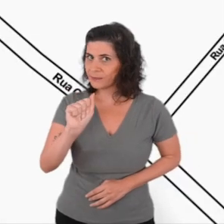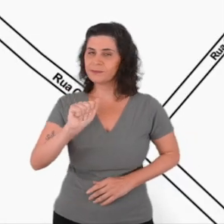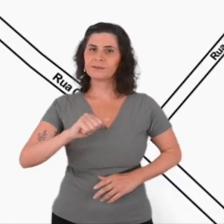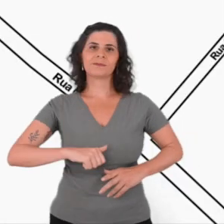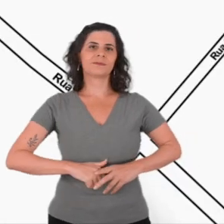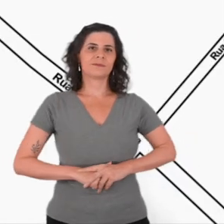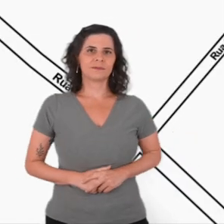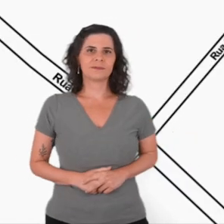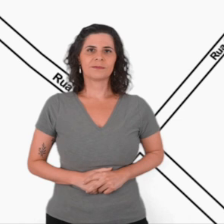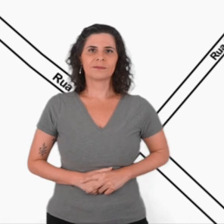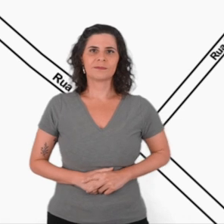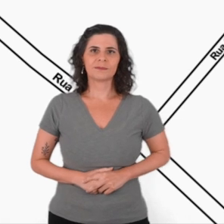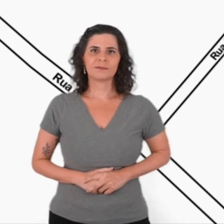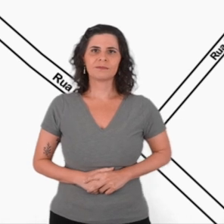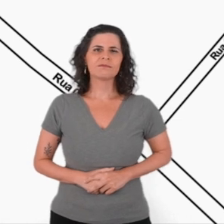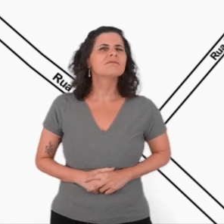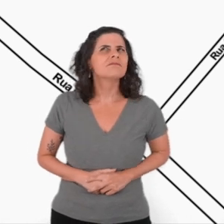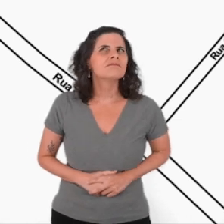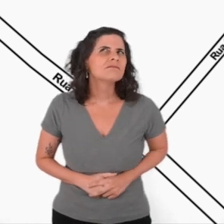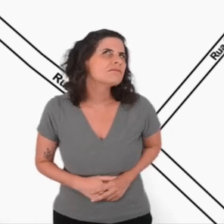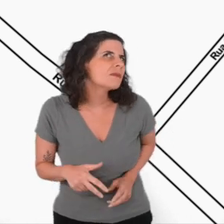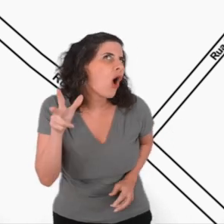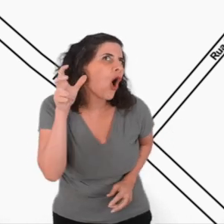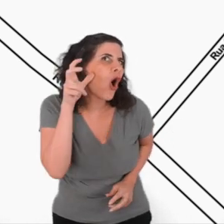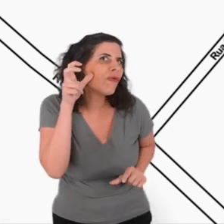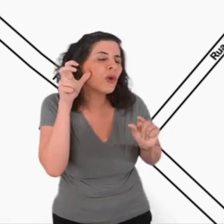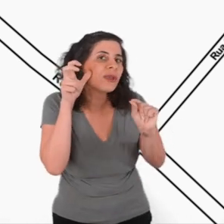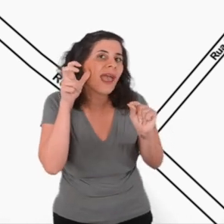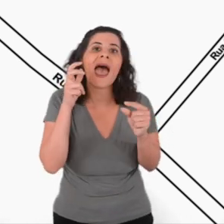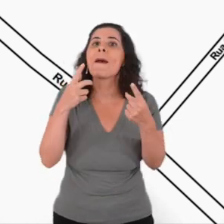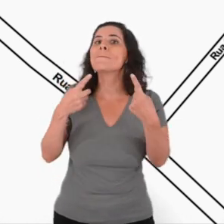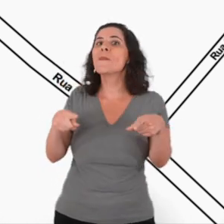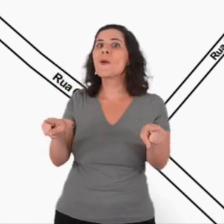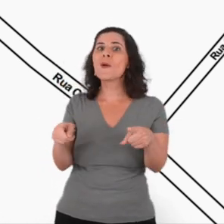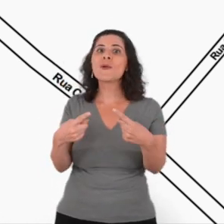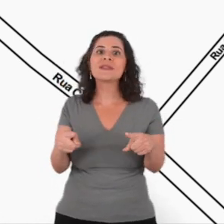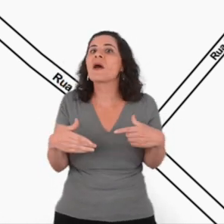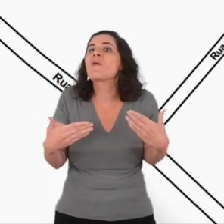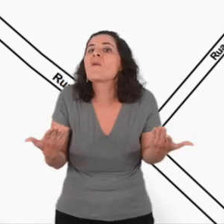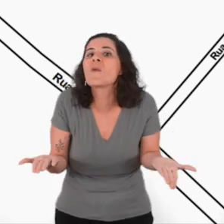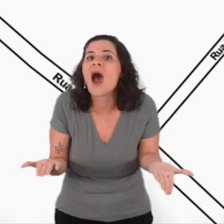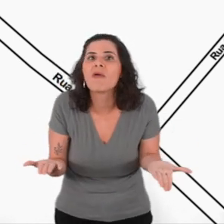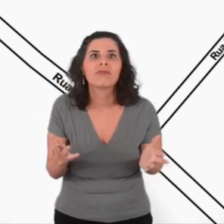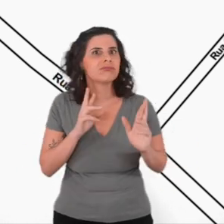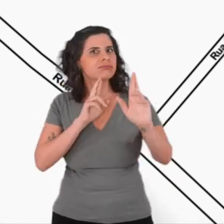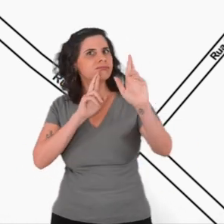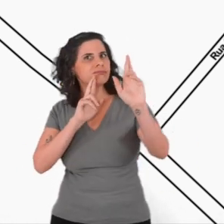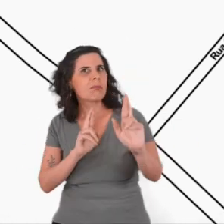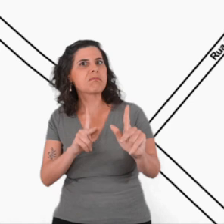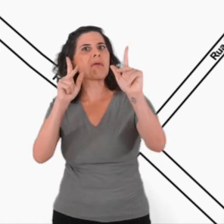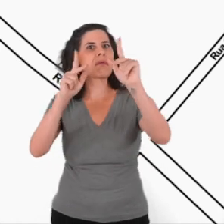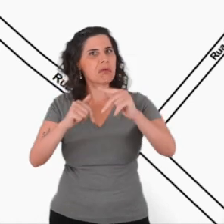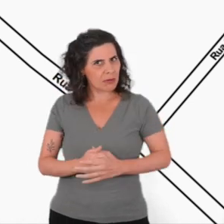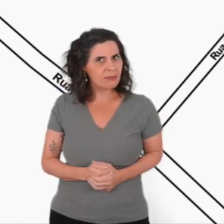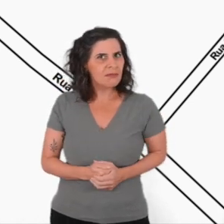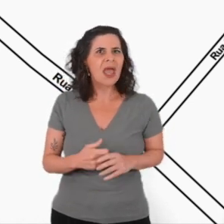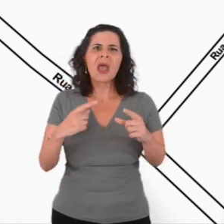What do you listen to, Regina? It's a song, what is this song? It's very different! It's a kind of street dance rhythm...